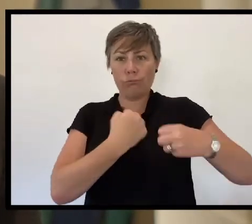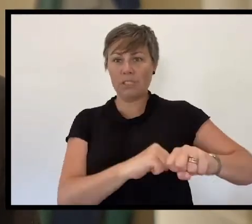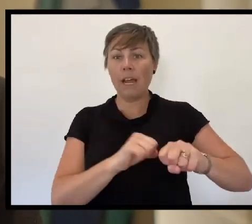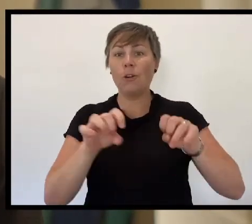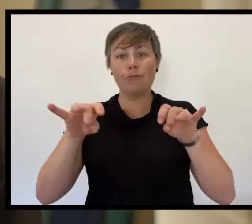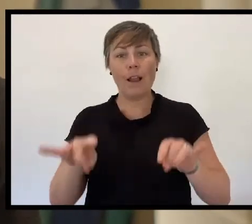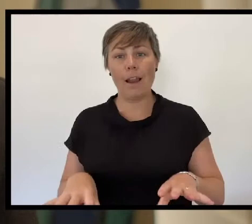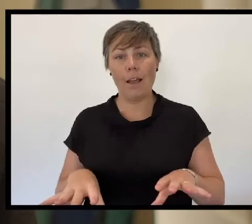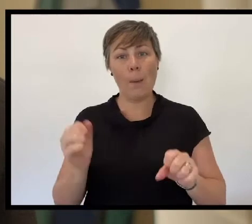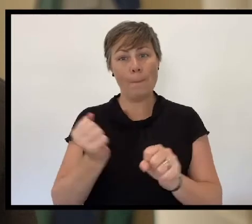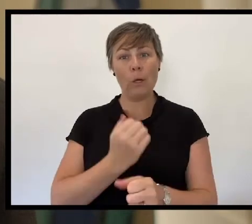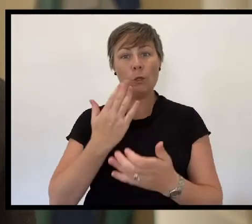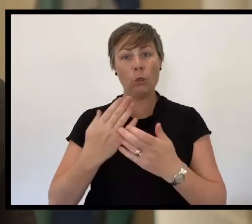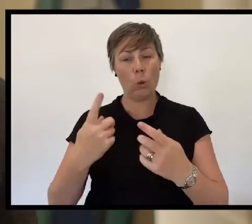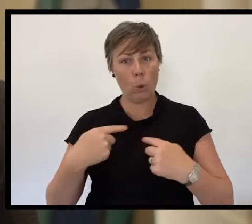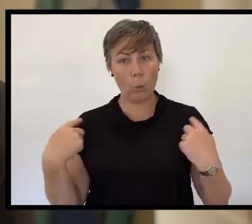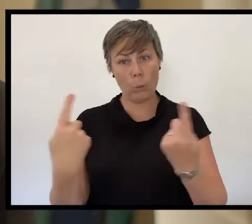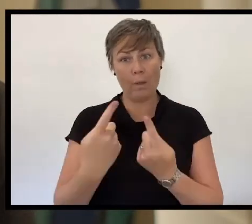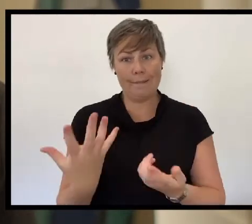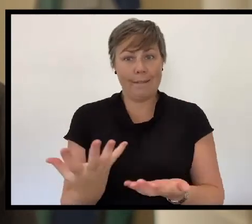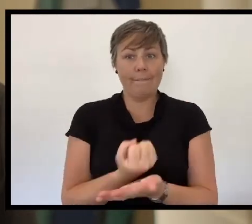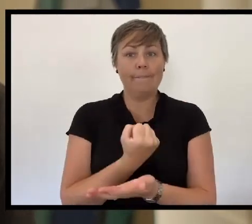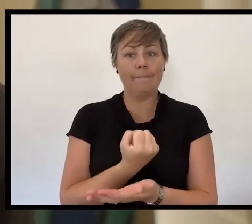and to ensure that our ideals have been protected.